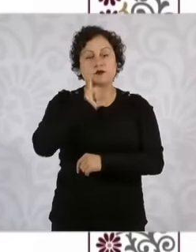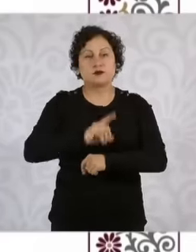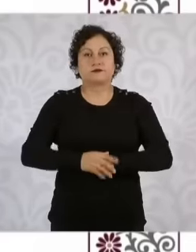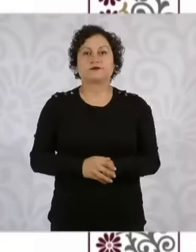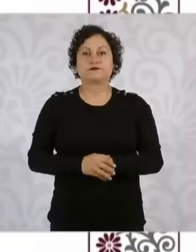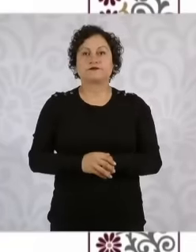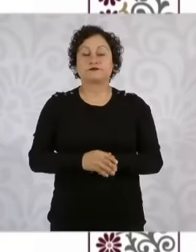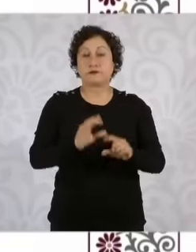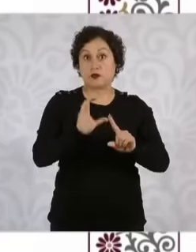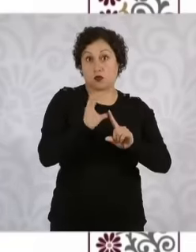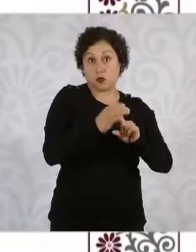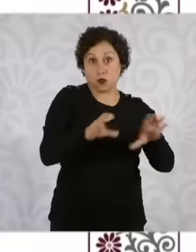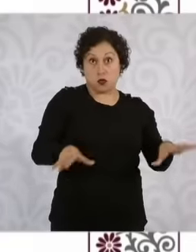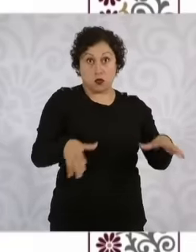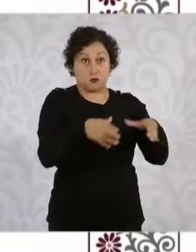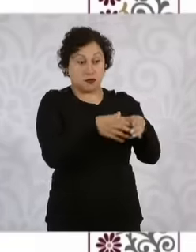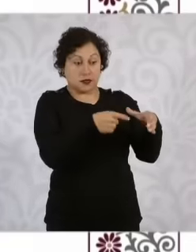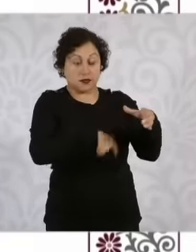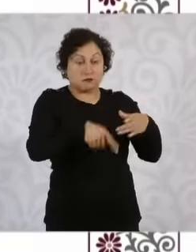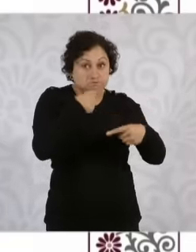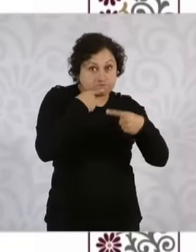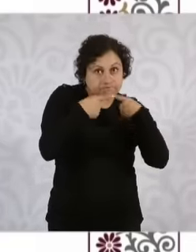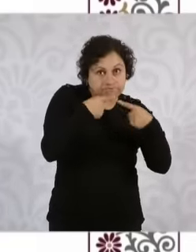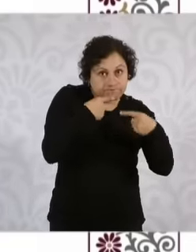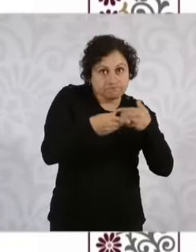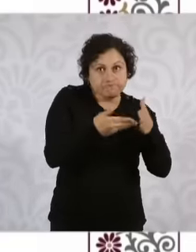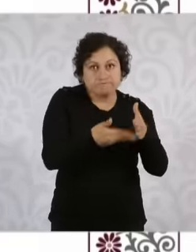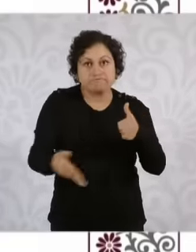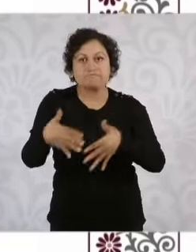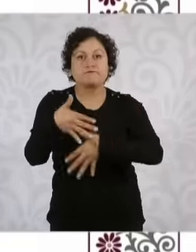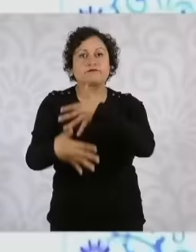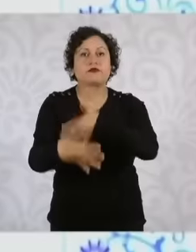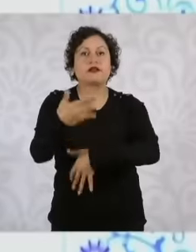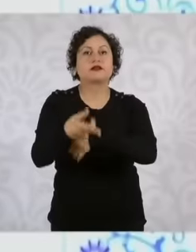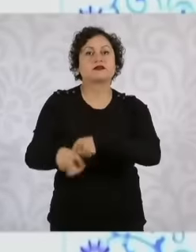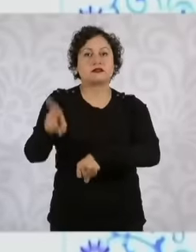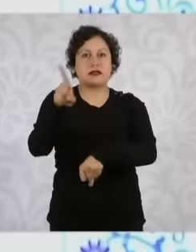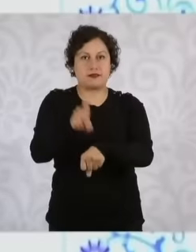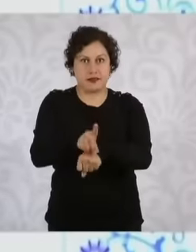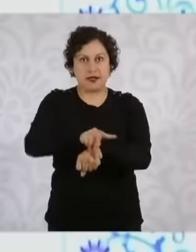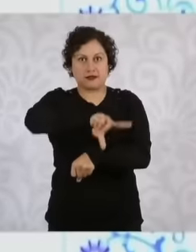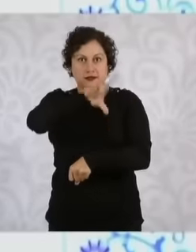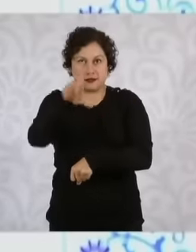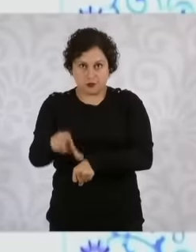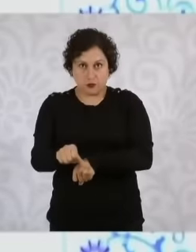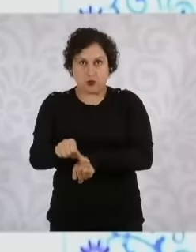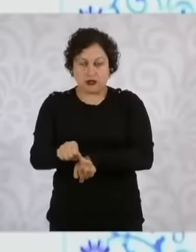will publish within 15 calendar days after their integration, calls